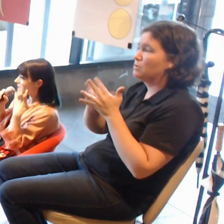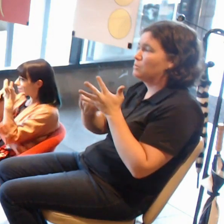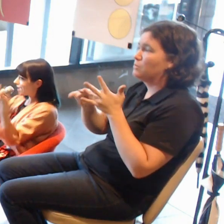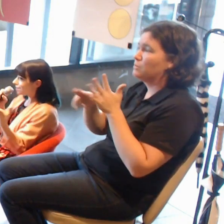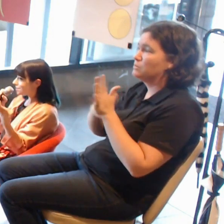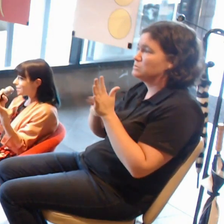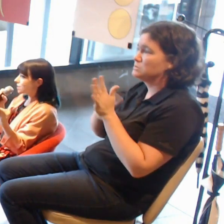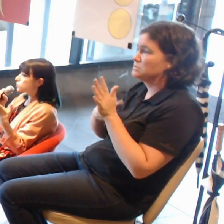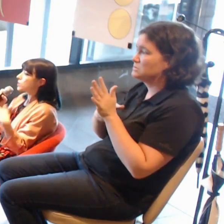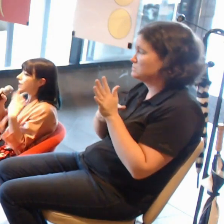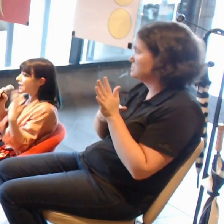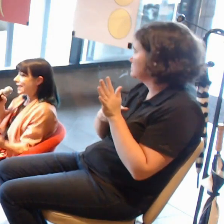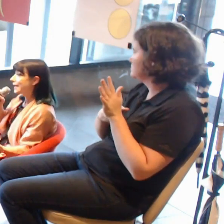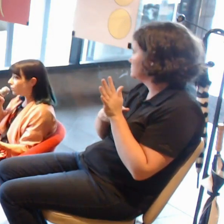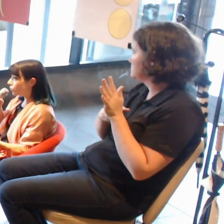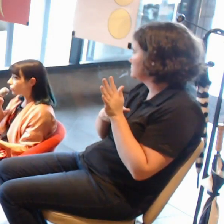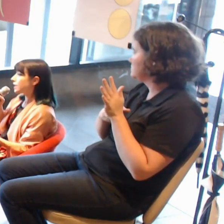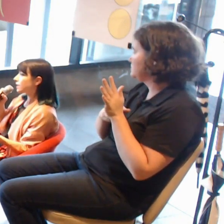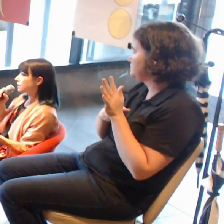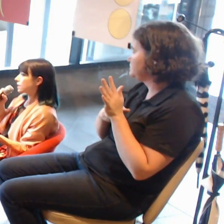just had headset, without any warning, apparently,